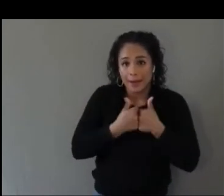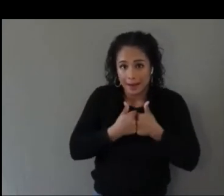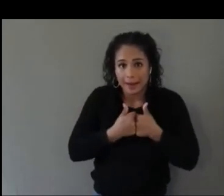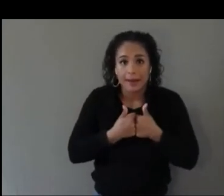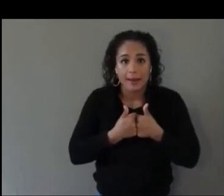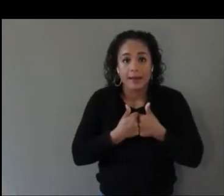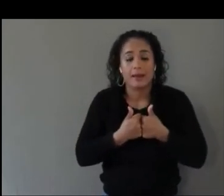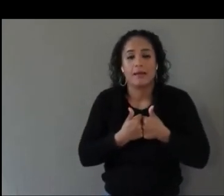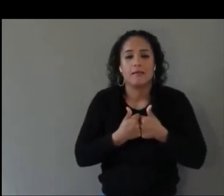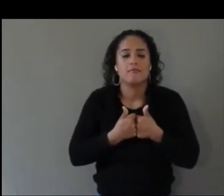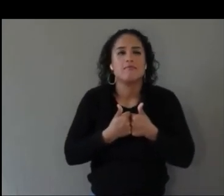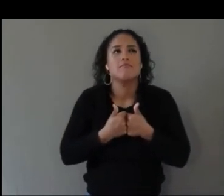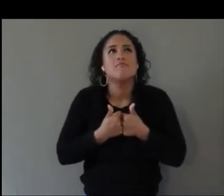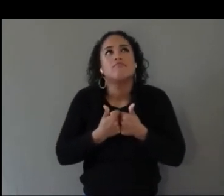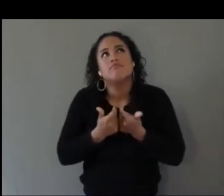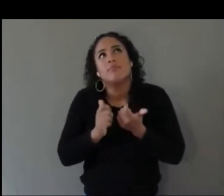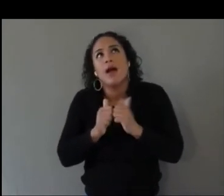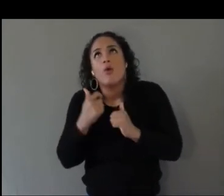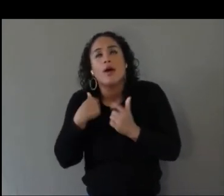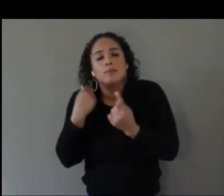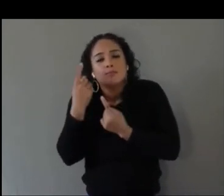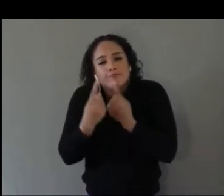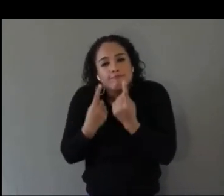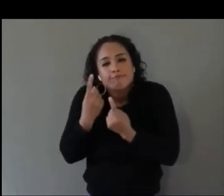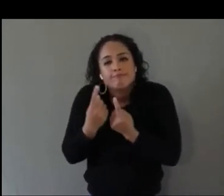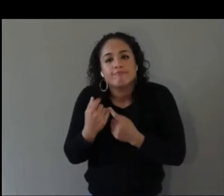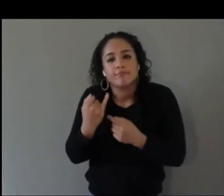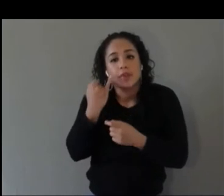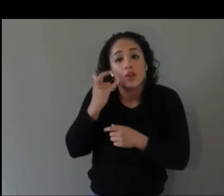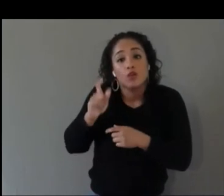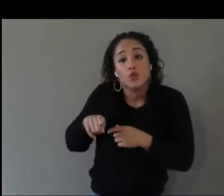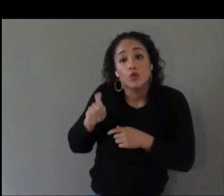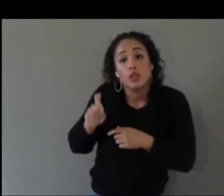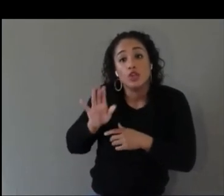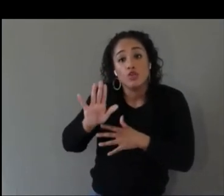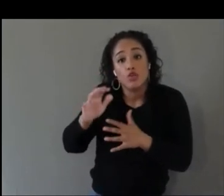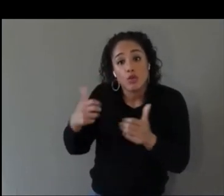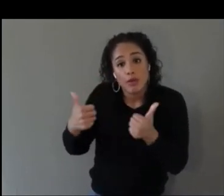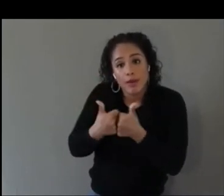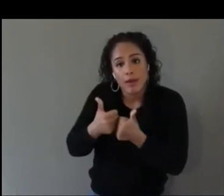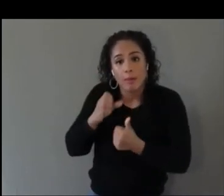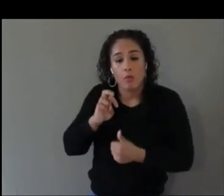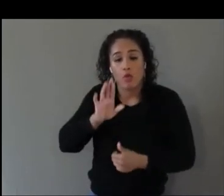into my games. The way that I've been thinking of it is, if you have needs for your game or your application which are very specific to what you are trying to